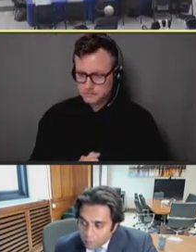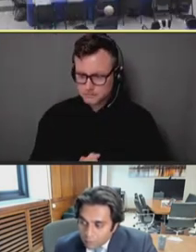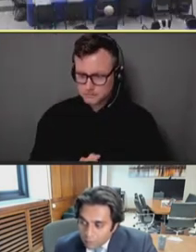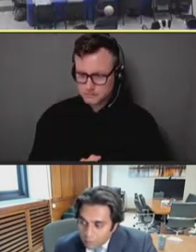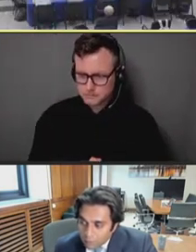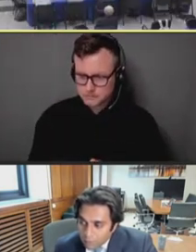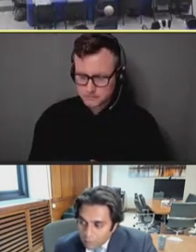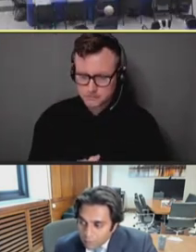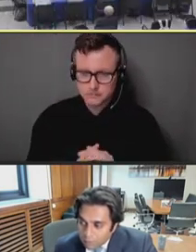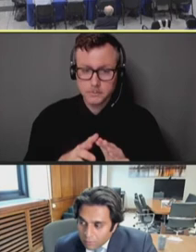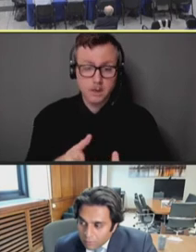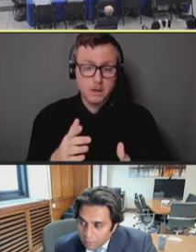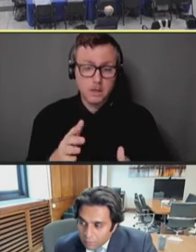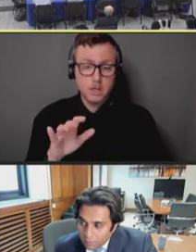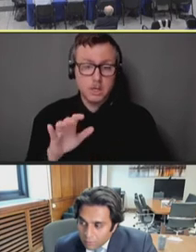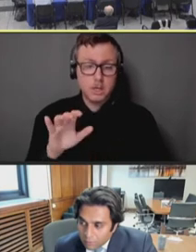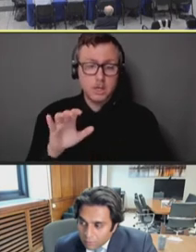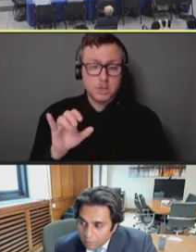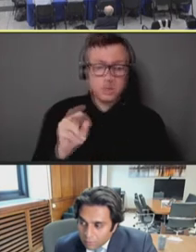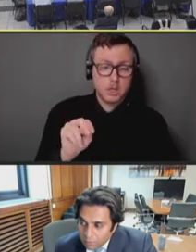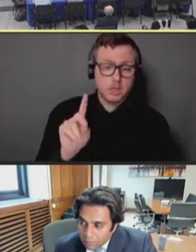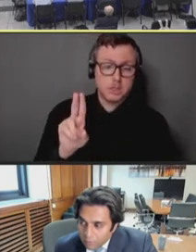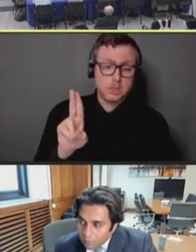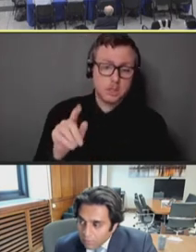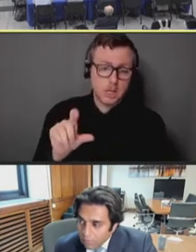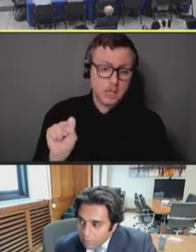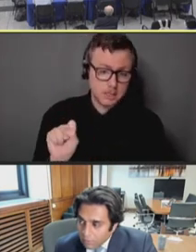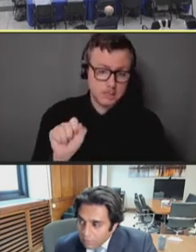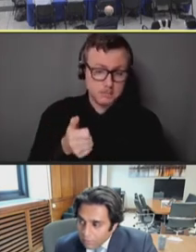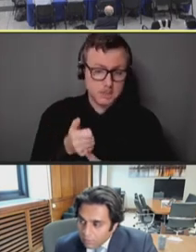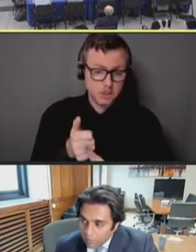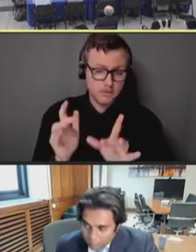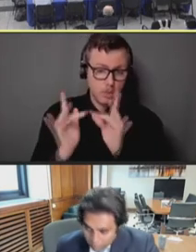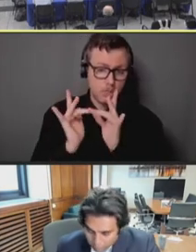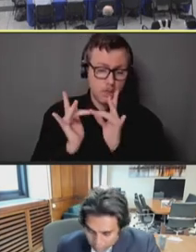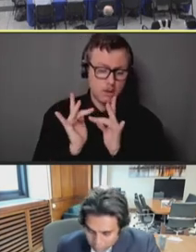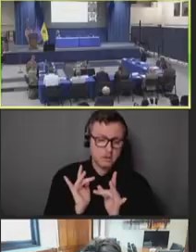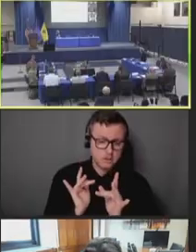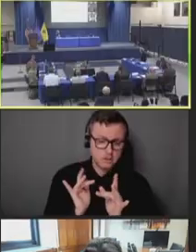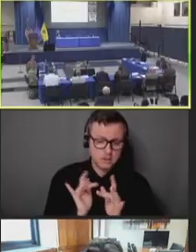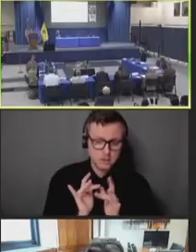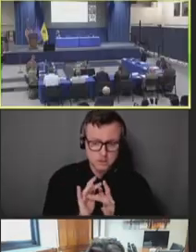John Douglas: